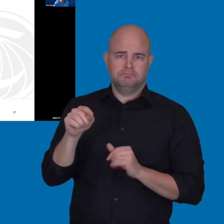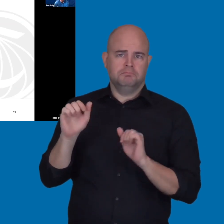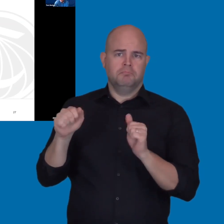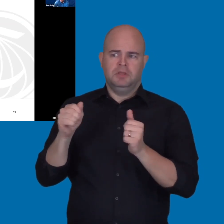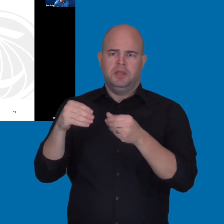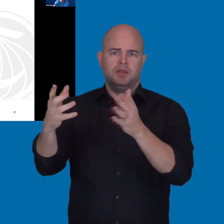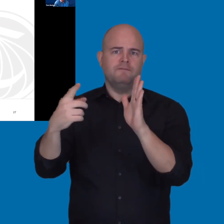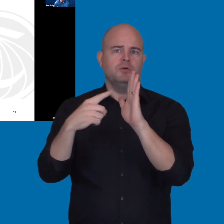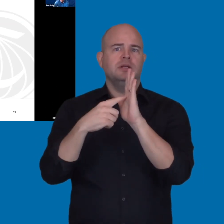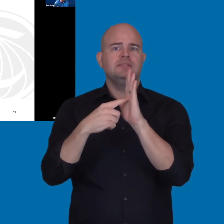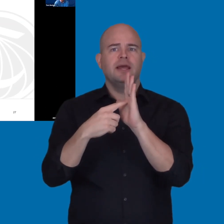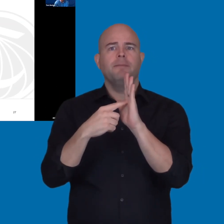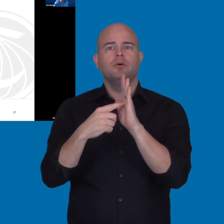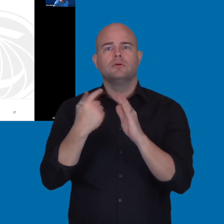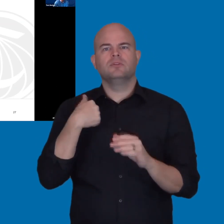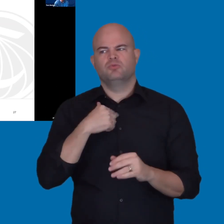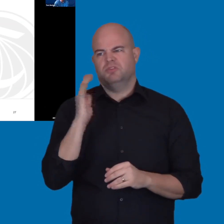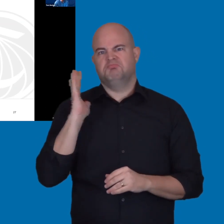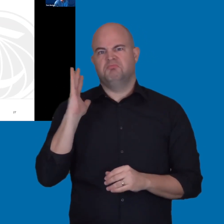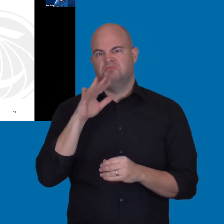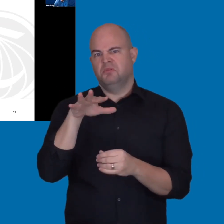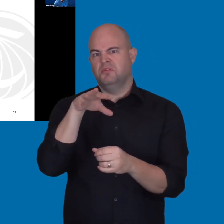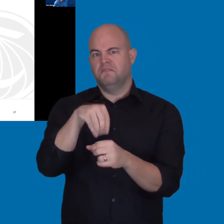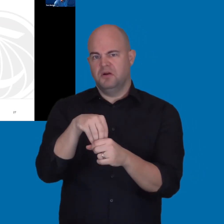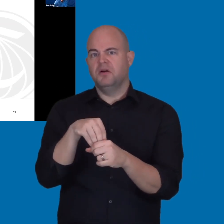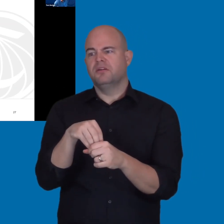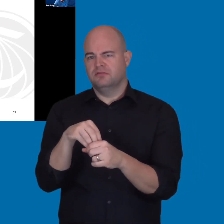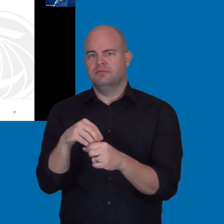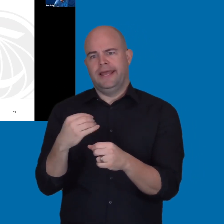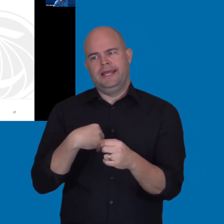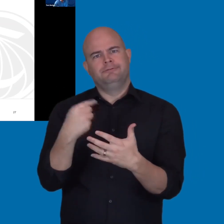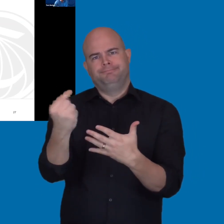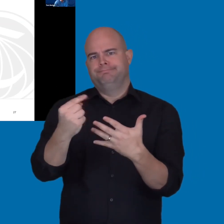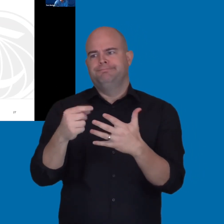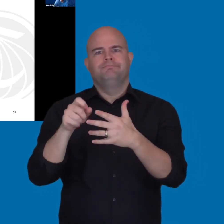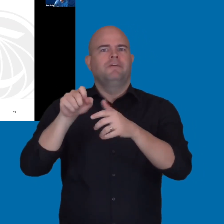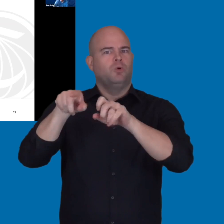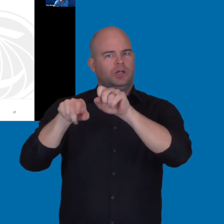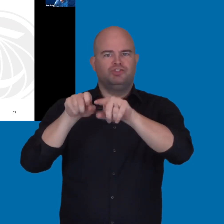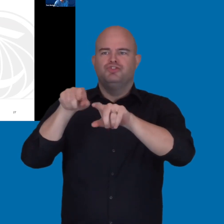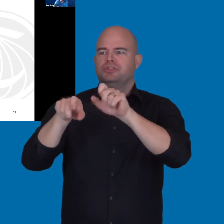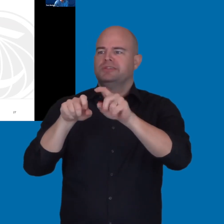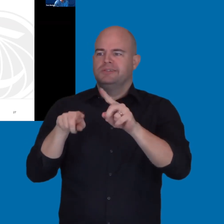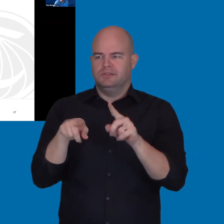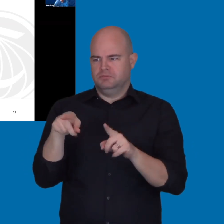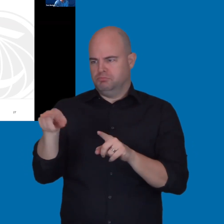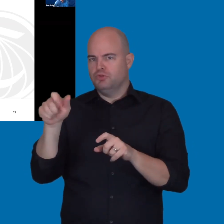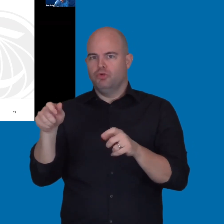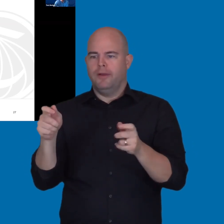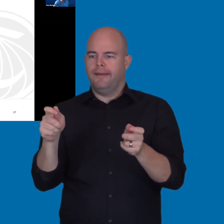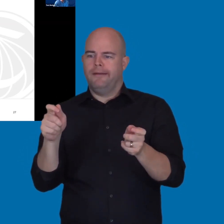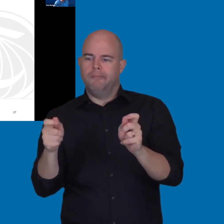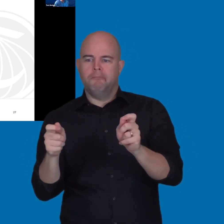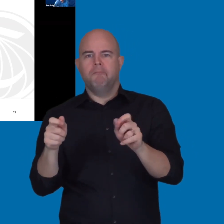and other team members have some examples that we can give of ones that we've been involved in implementing.